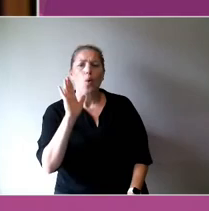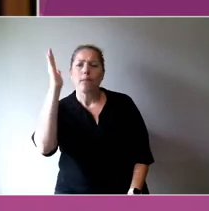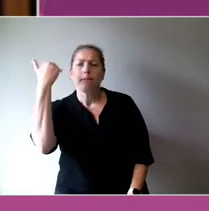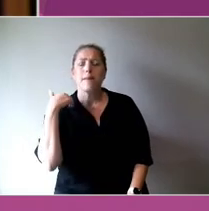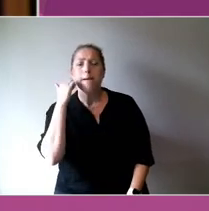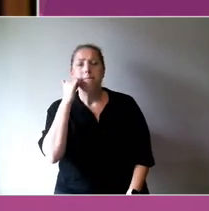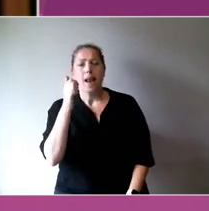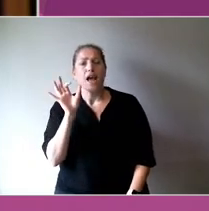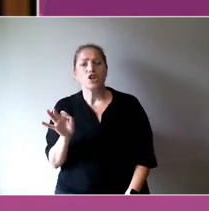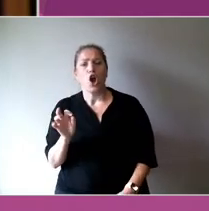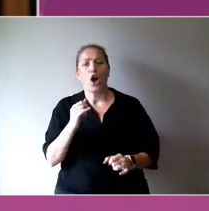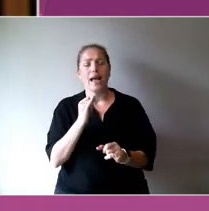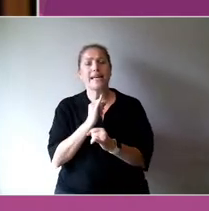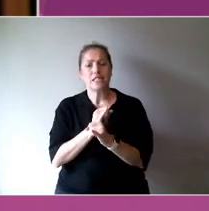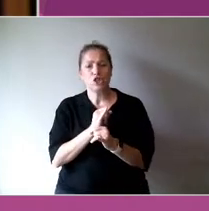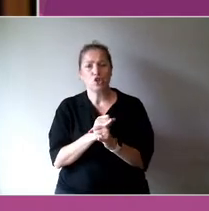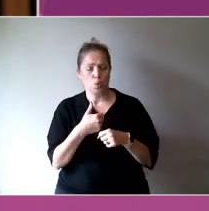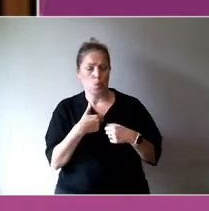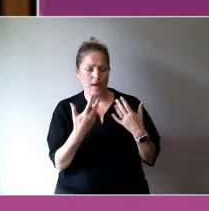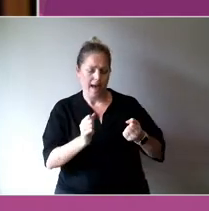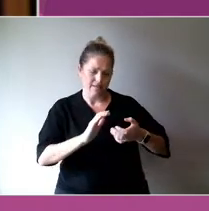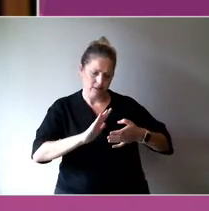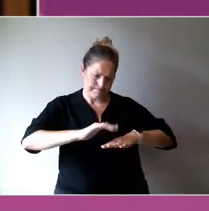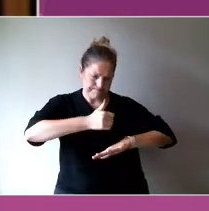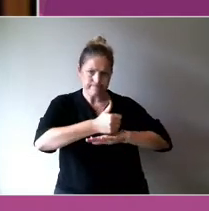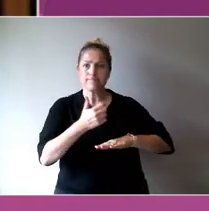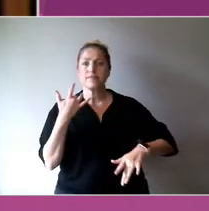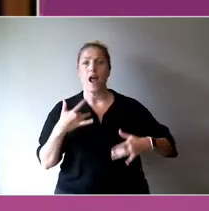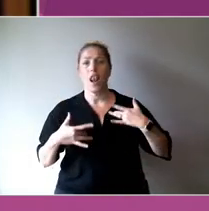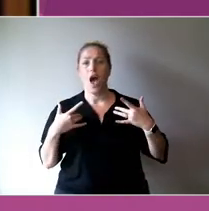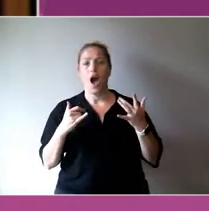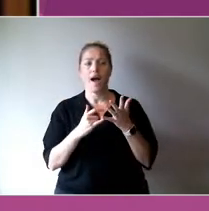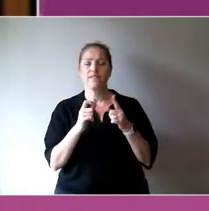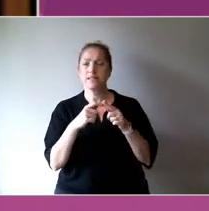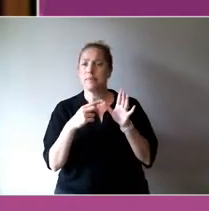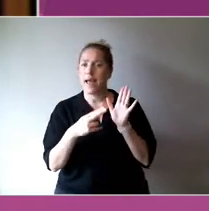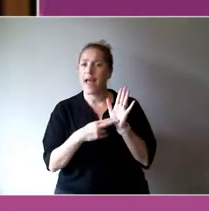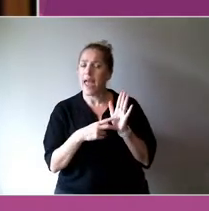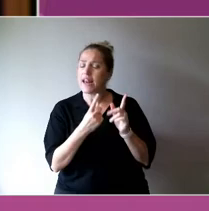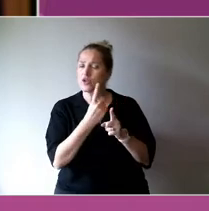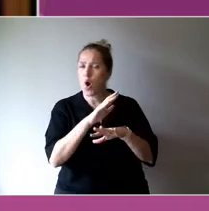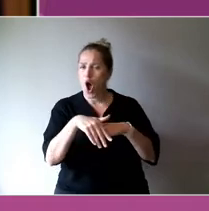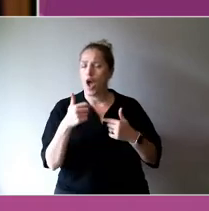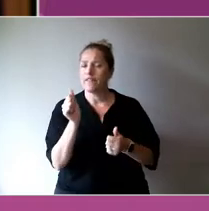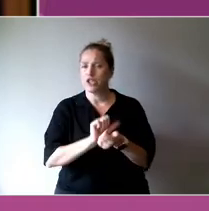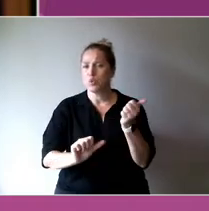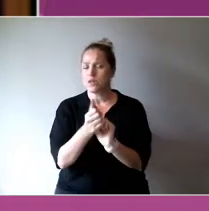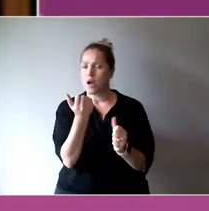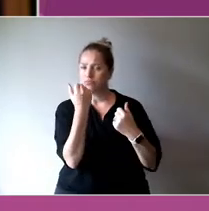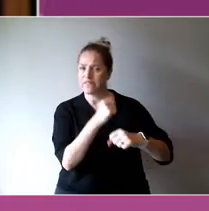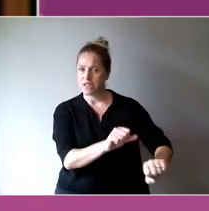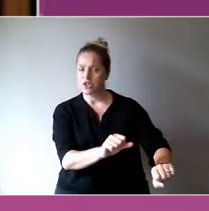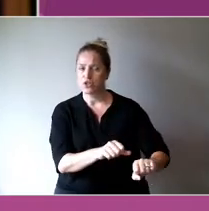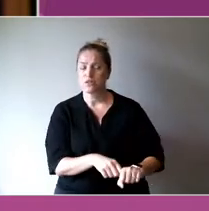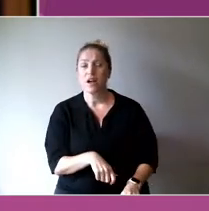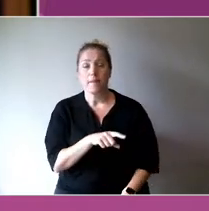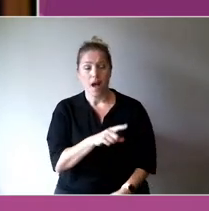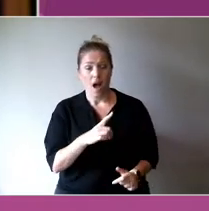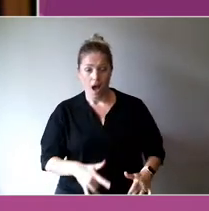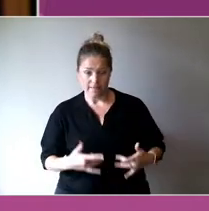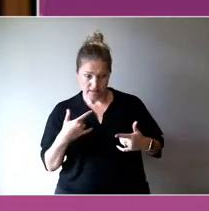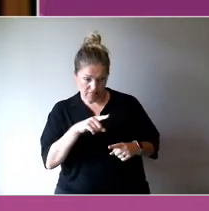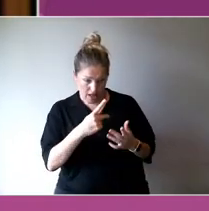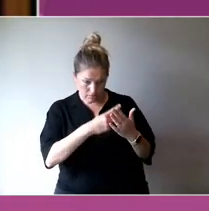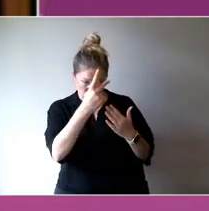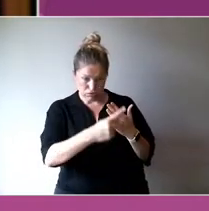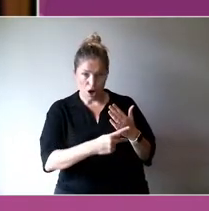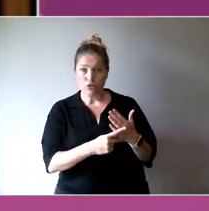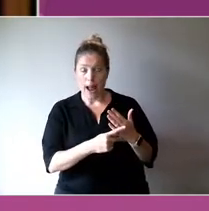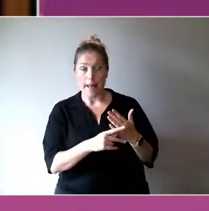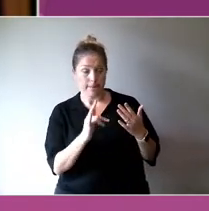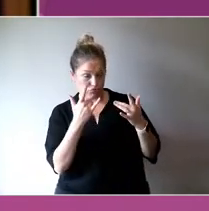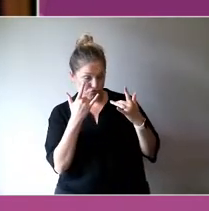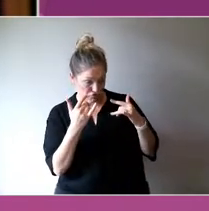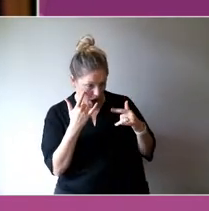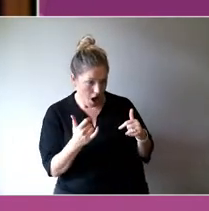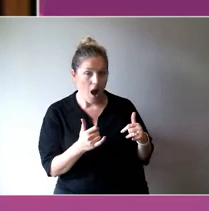life span, one of the most lasting changes out of that trial is actually that it funded